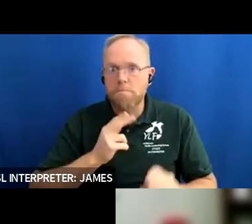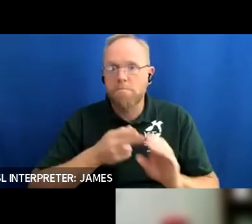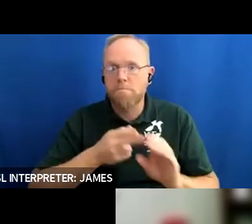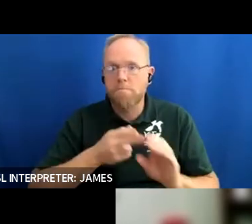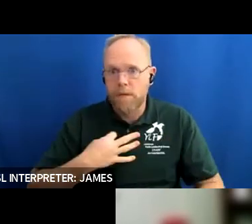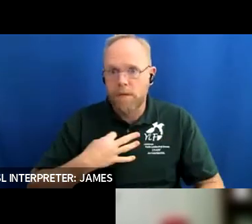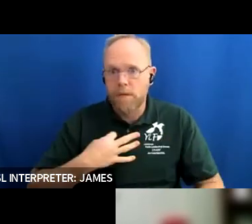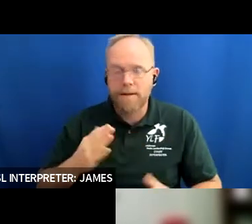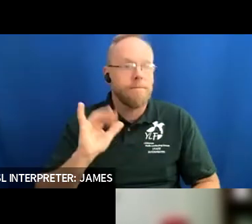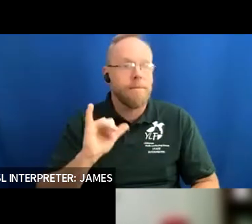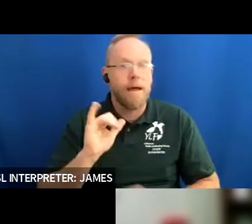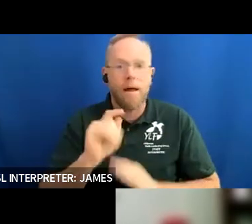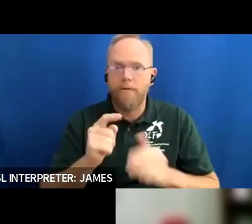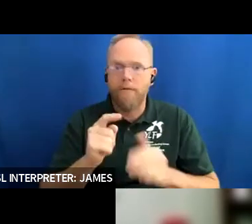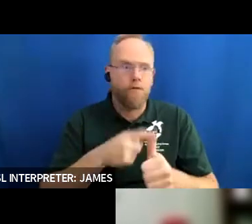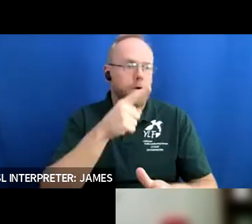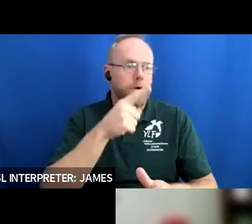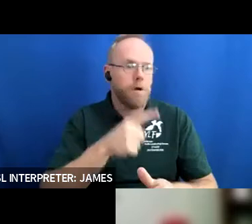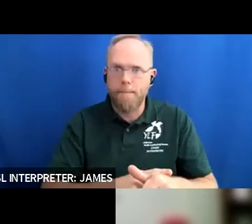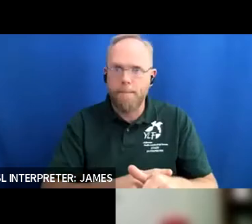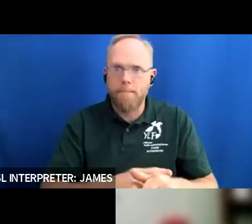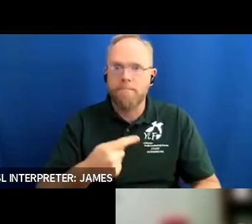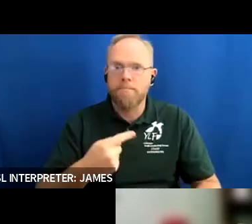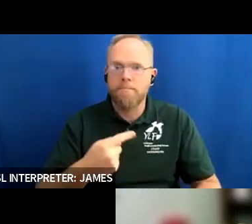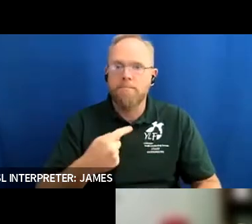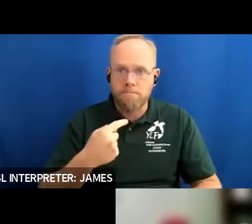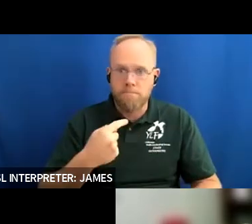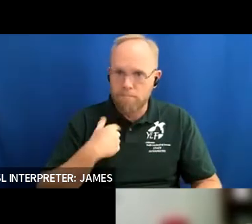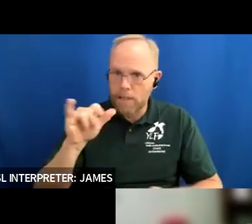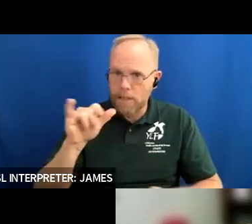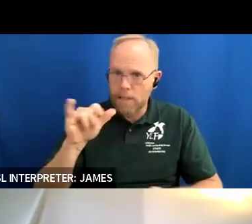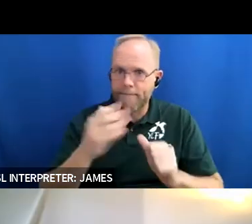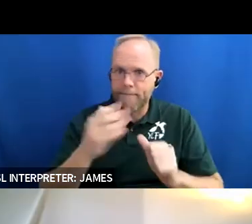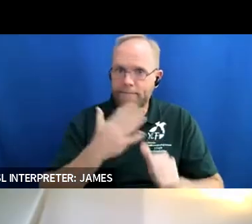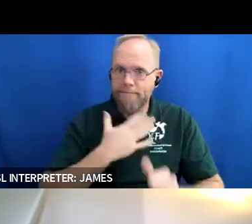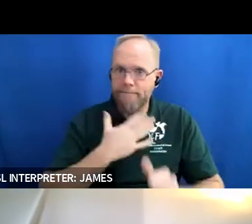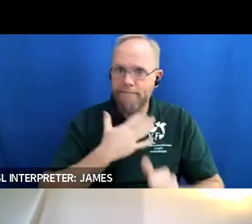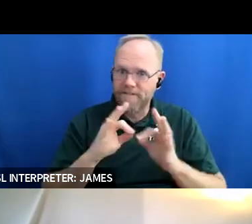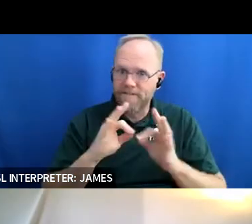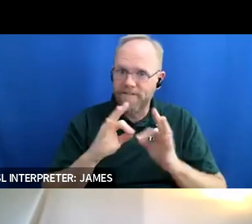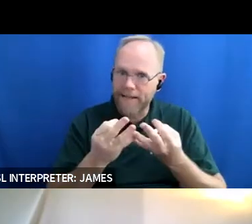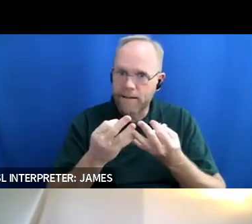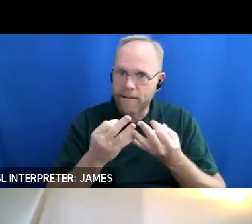that i had left my house you know like being away from parents and everything